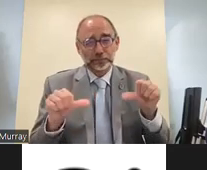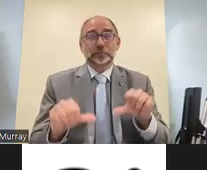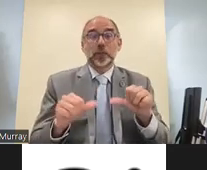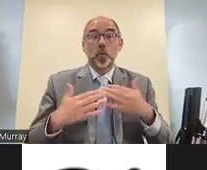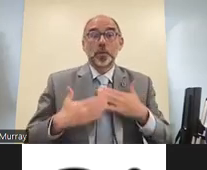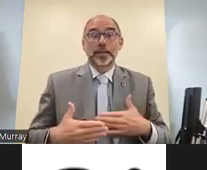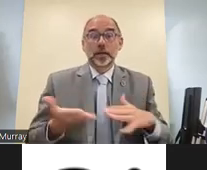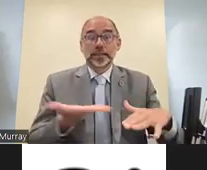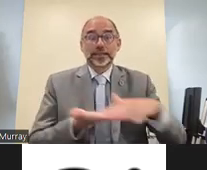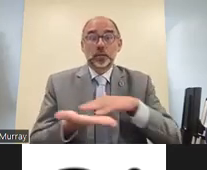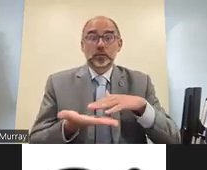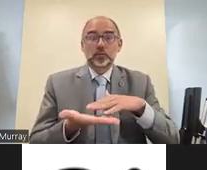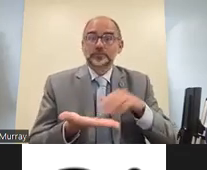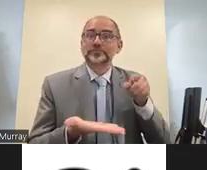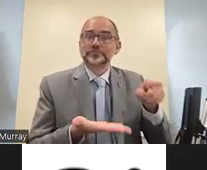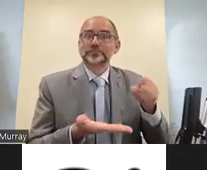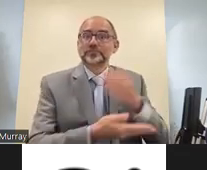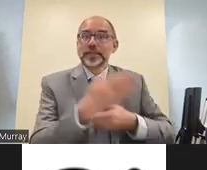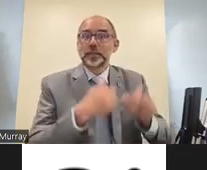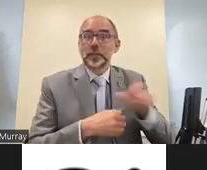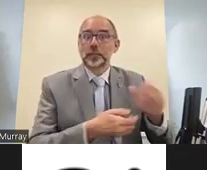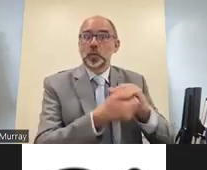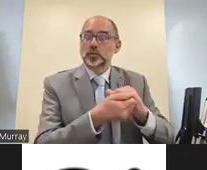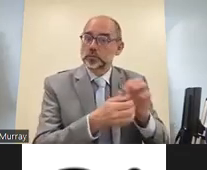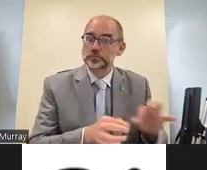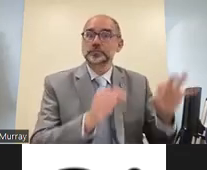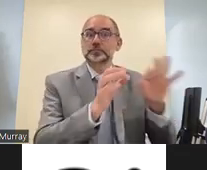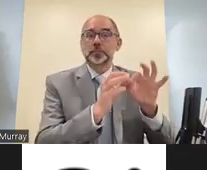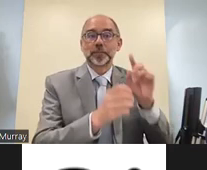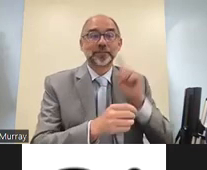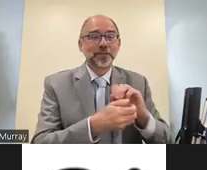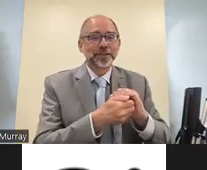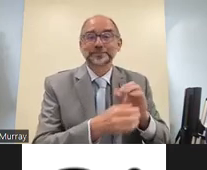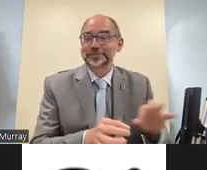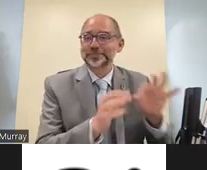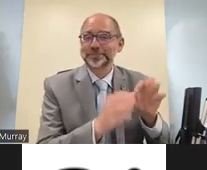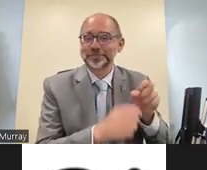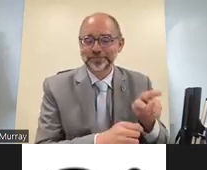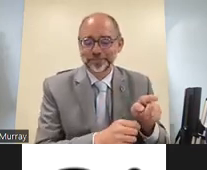youtube shows that the value of opd's in the most dire humanitarian situations is important